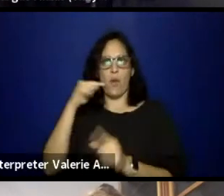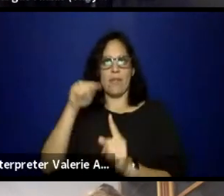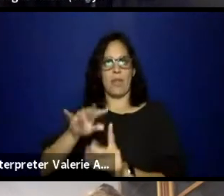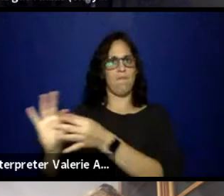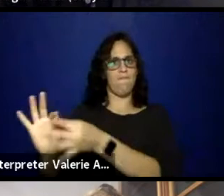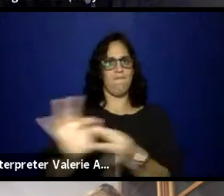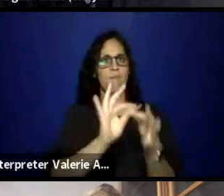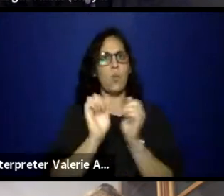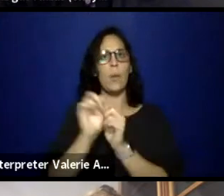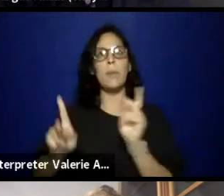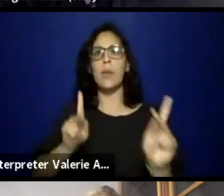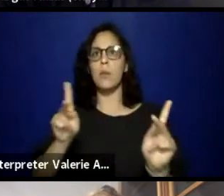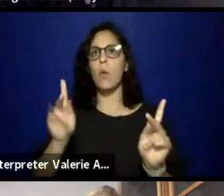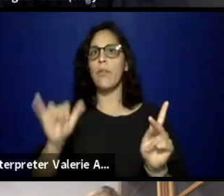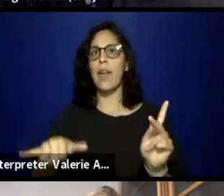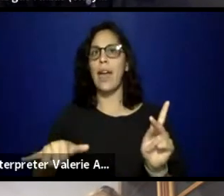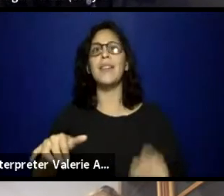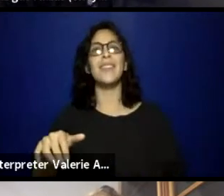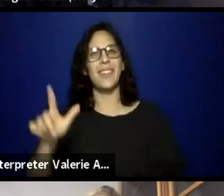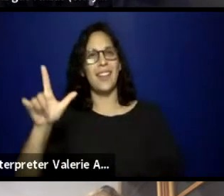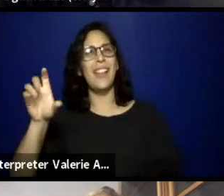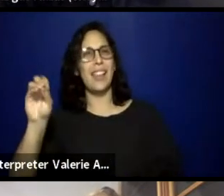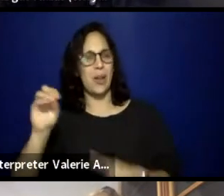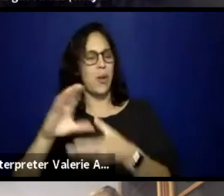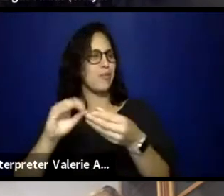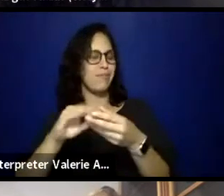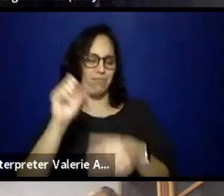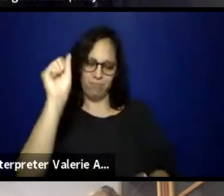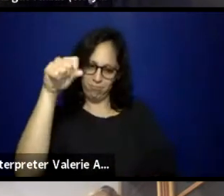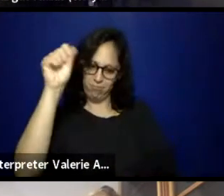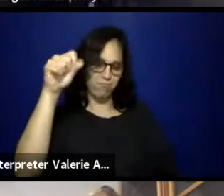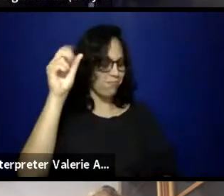Yeah, yes and-ing all of what Jaz said, and all of what Real said.